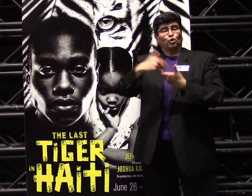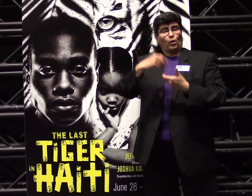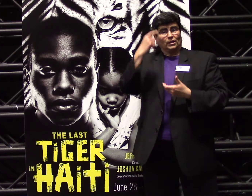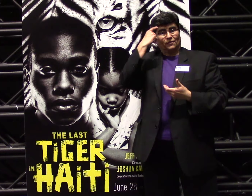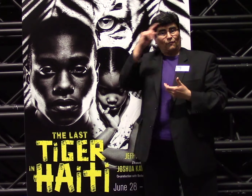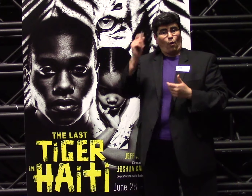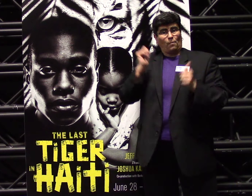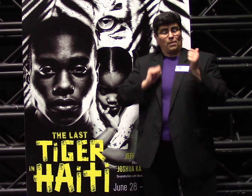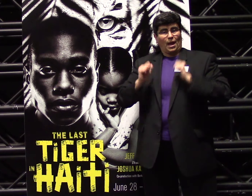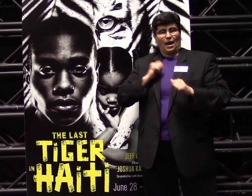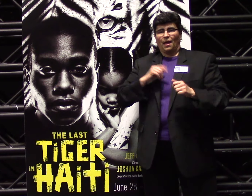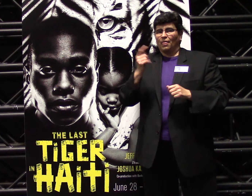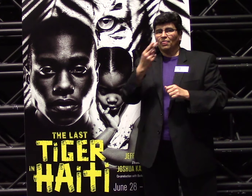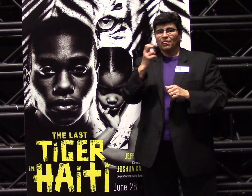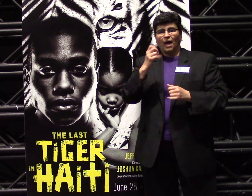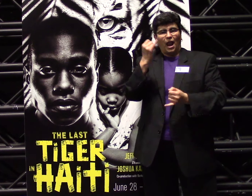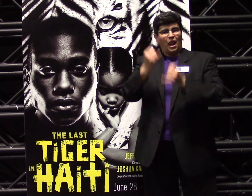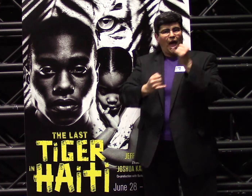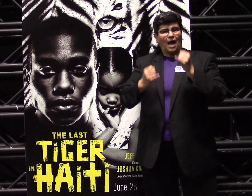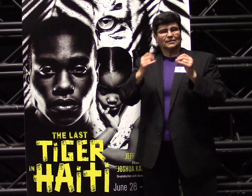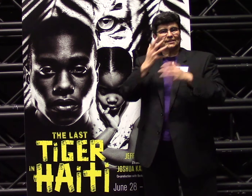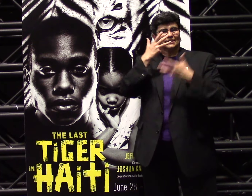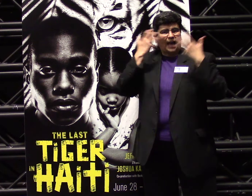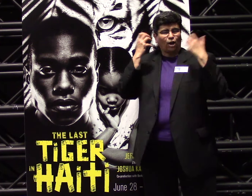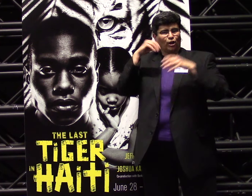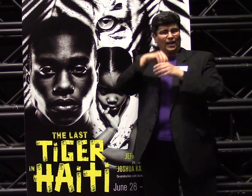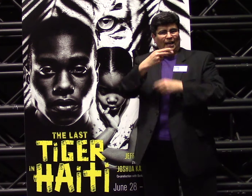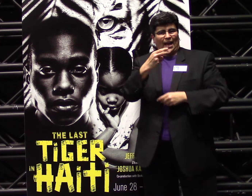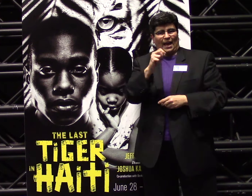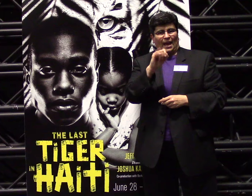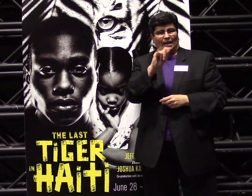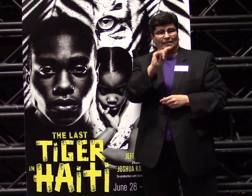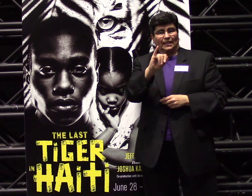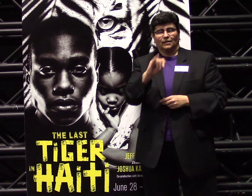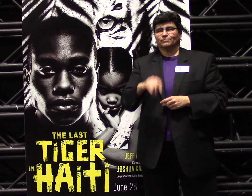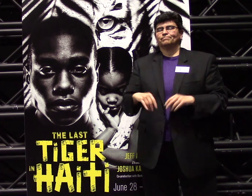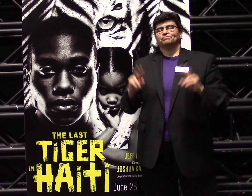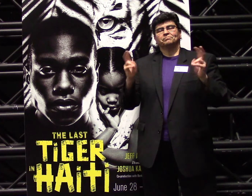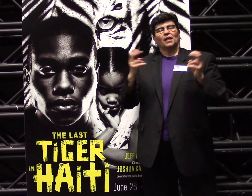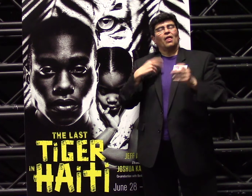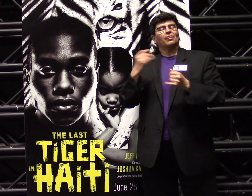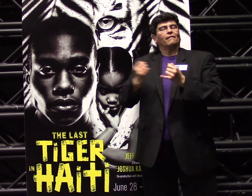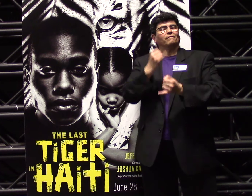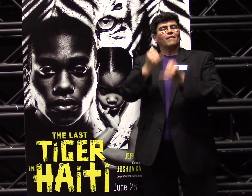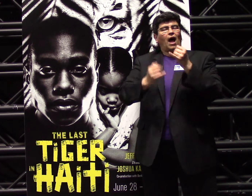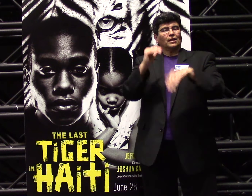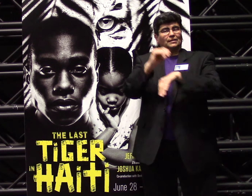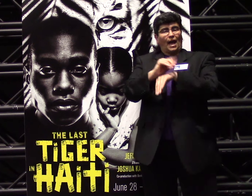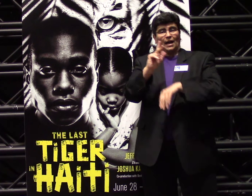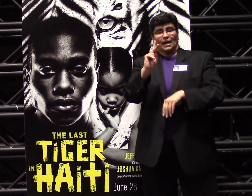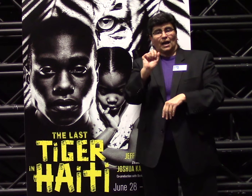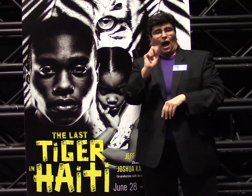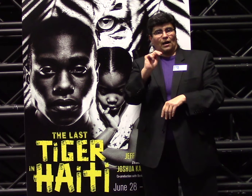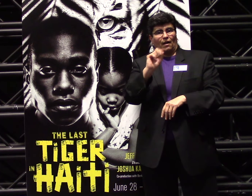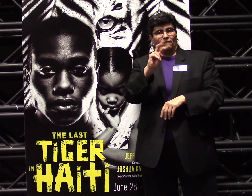Join us for THE LAST TIGER IN HAITI. It's the last night of Kanaval